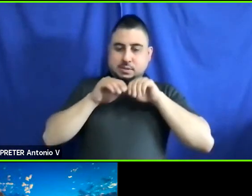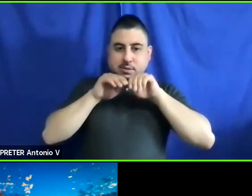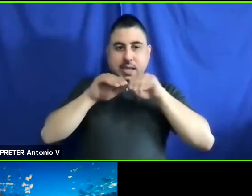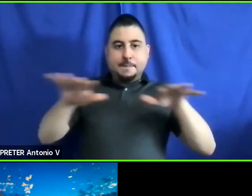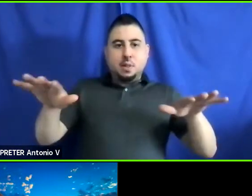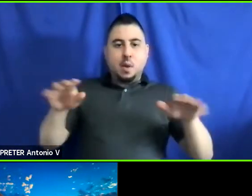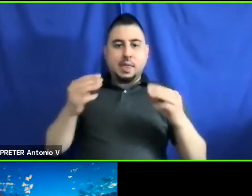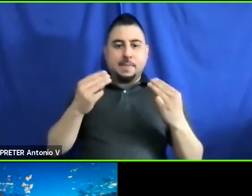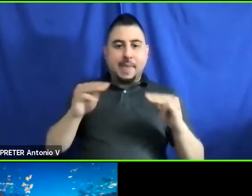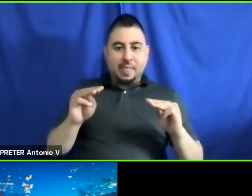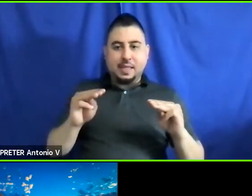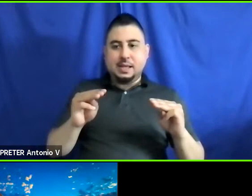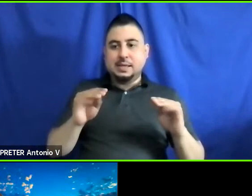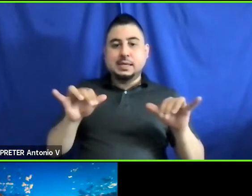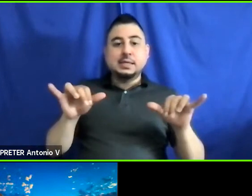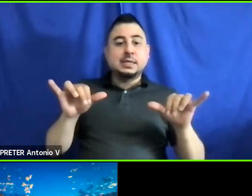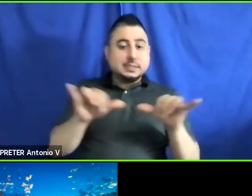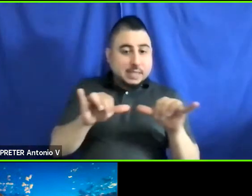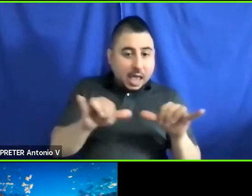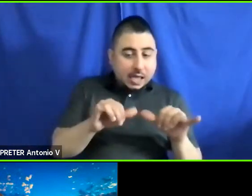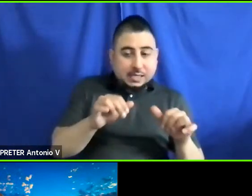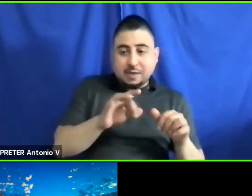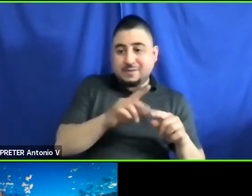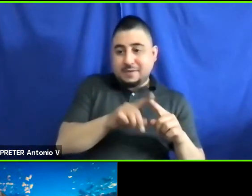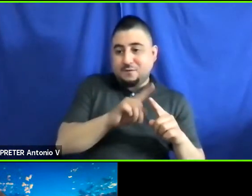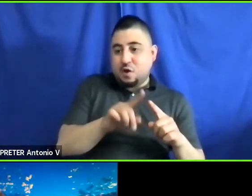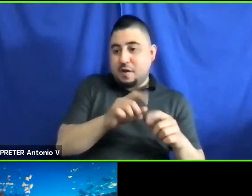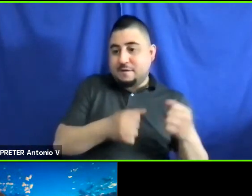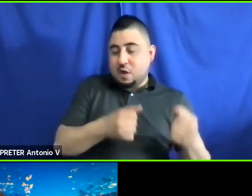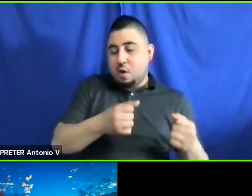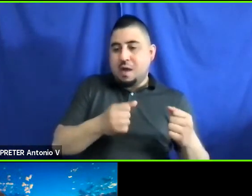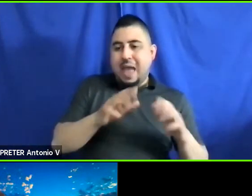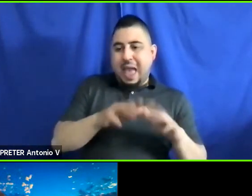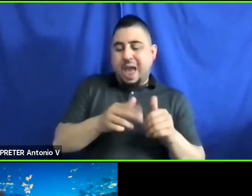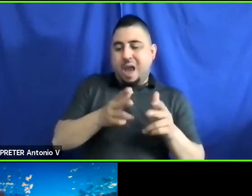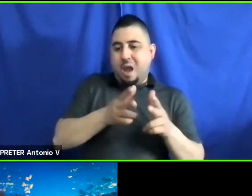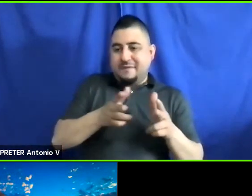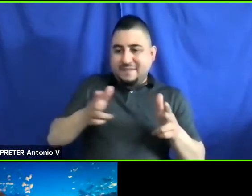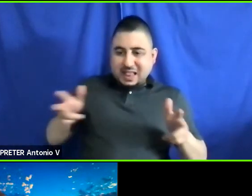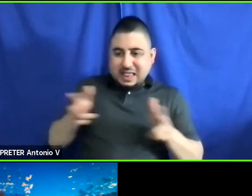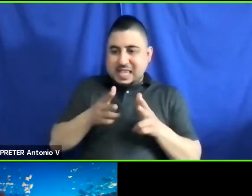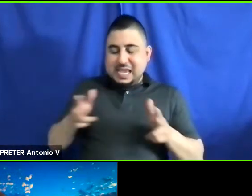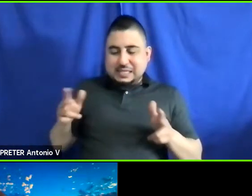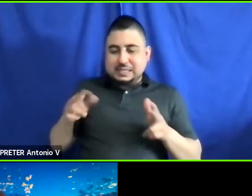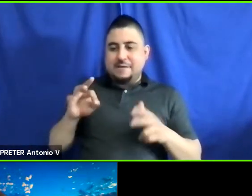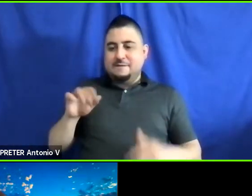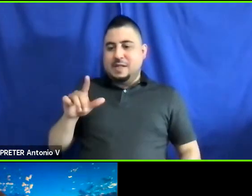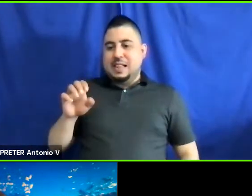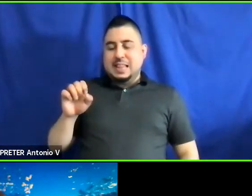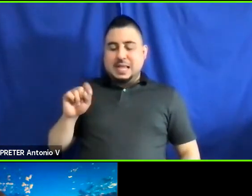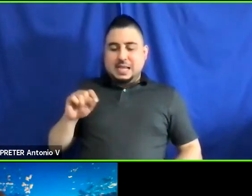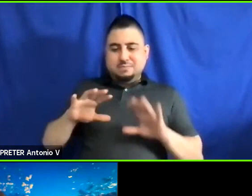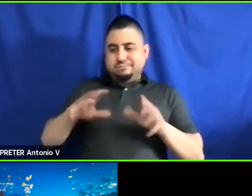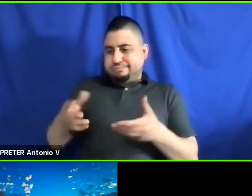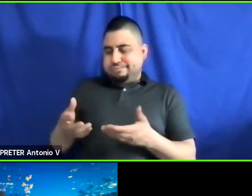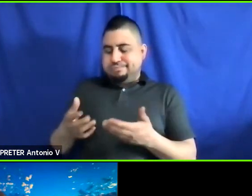sized vehicles, different fleet arrangements of these vehicles, and in some cases, they